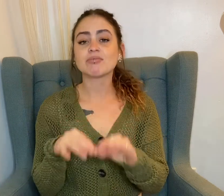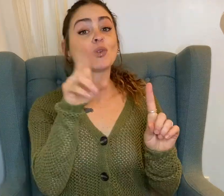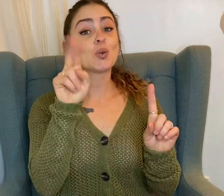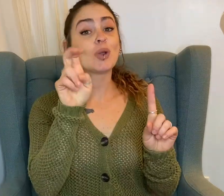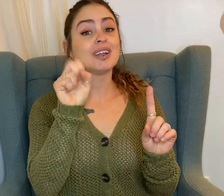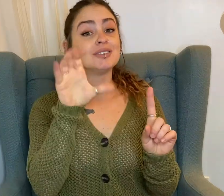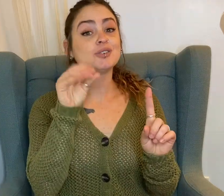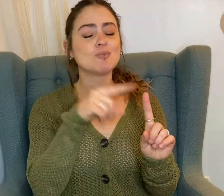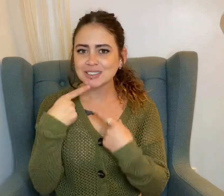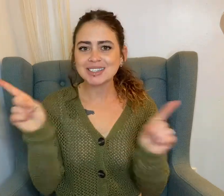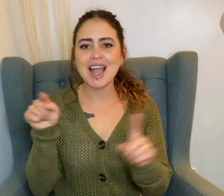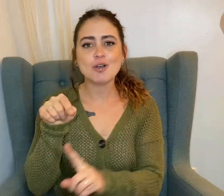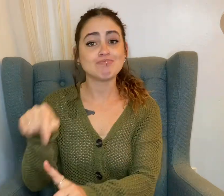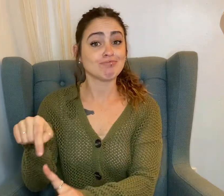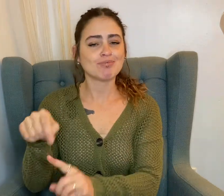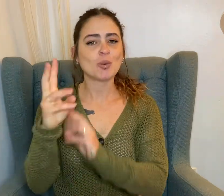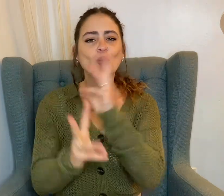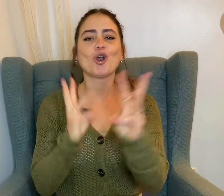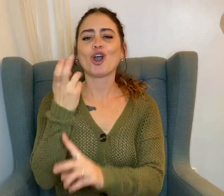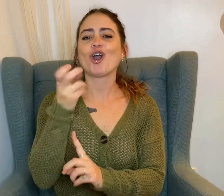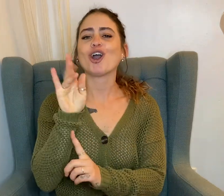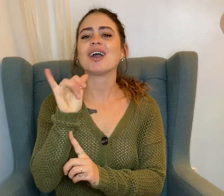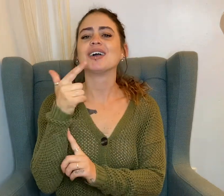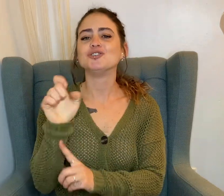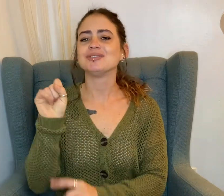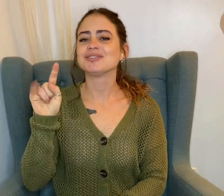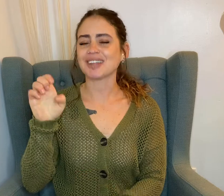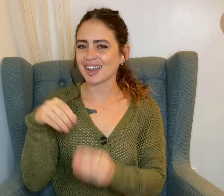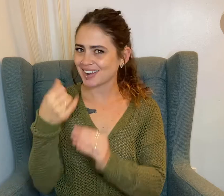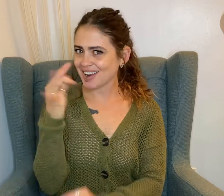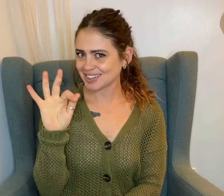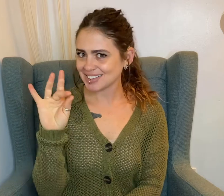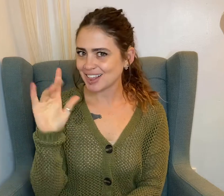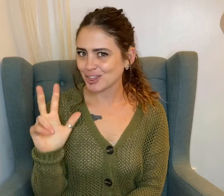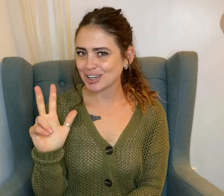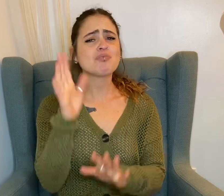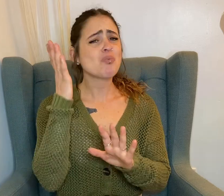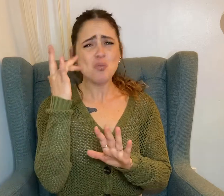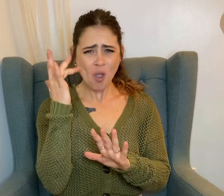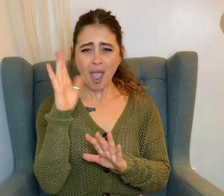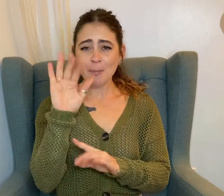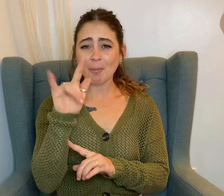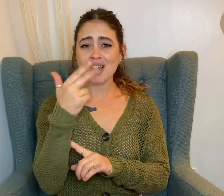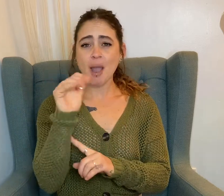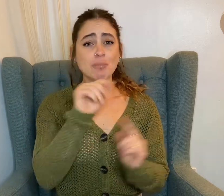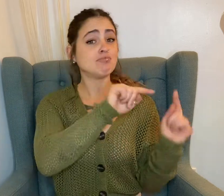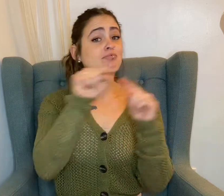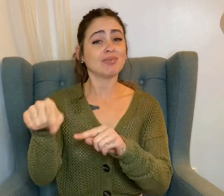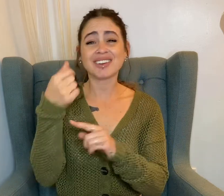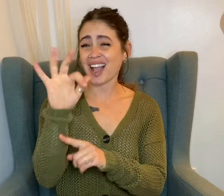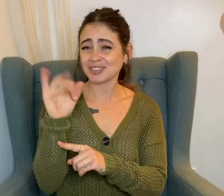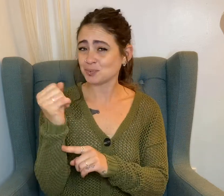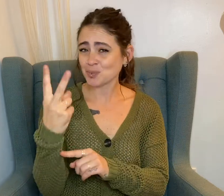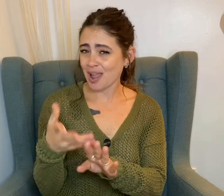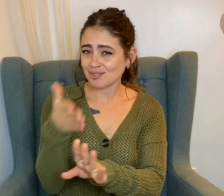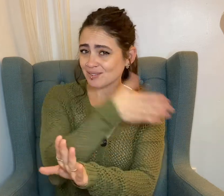led UNESCO to declare it a World Heritage site in 1983. During his 1912 trip to Machu Picchu,